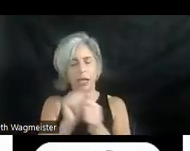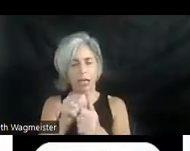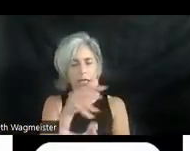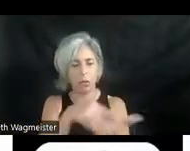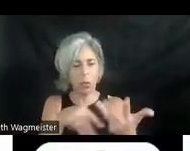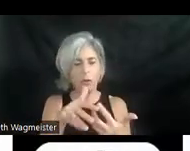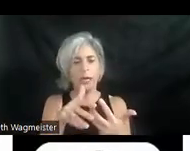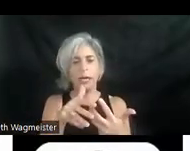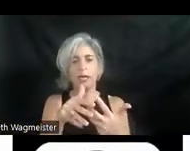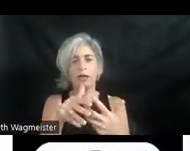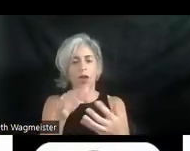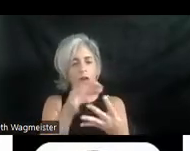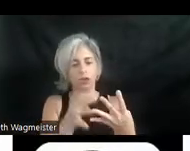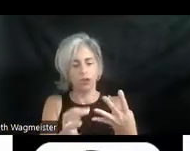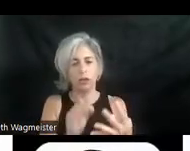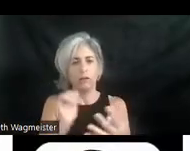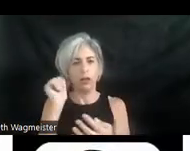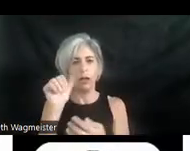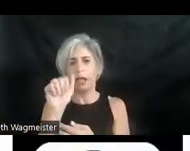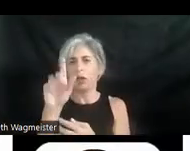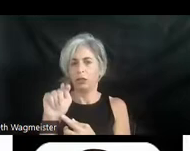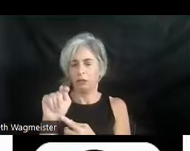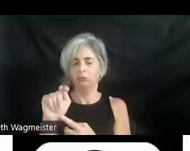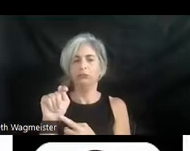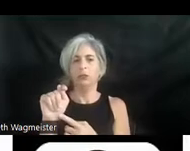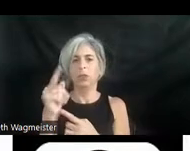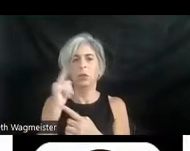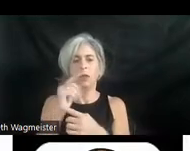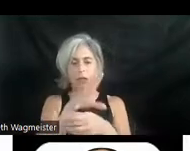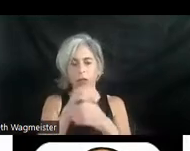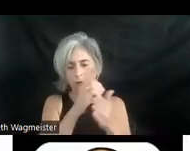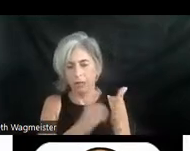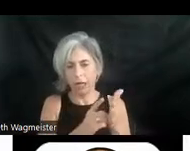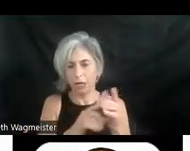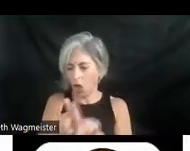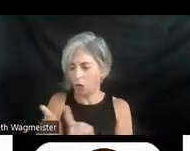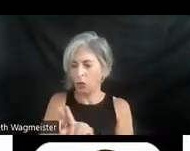audio description from the prospective of inclusive design as well as its use as a novel